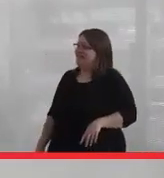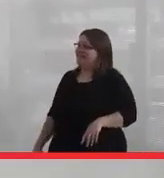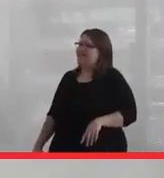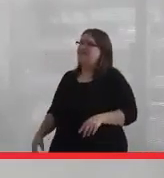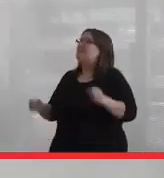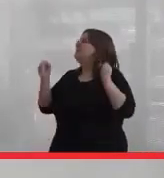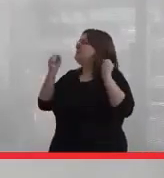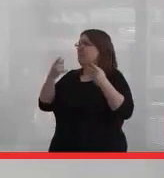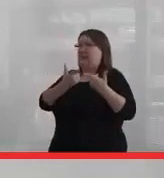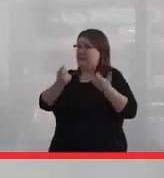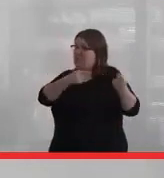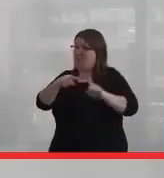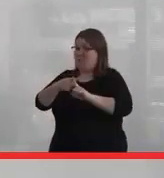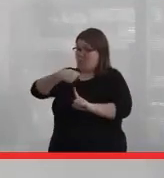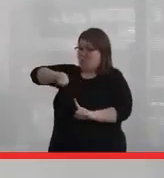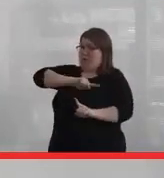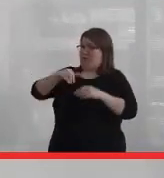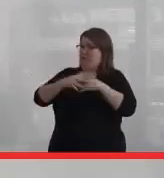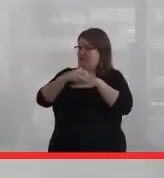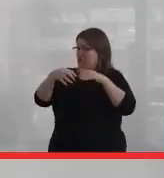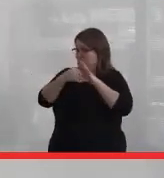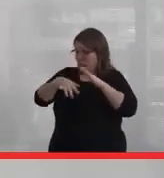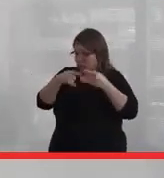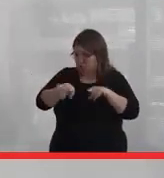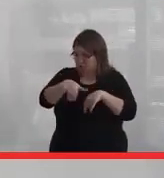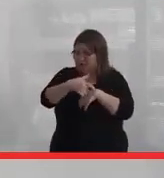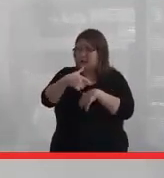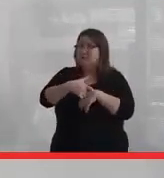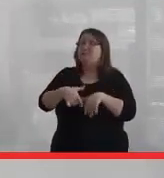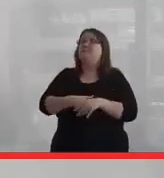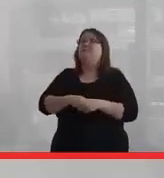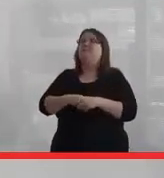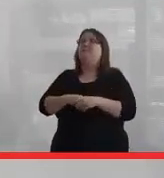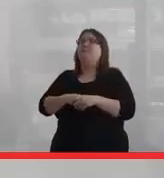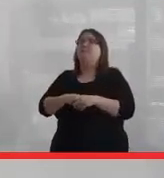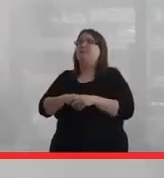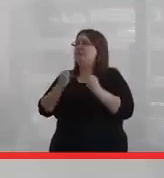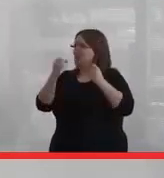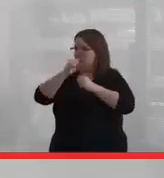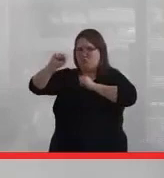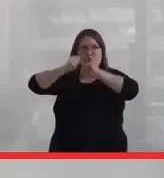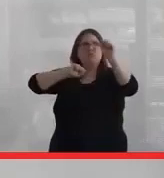And a lot of things were happening to us as Indigenous students at the time, like there were a lot of protests happening